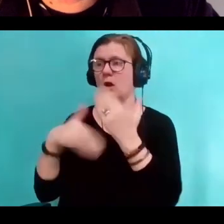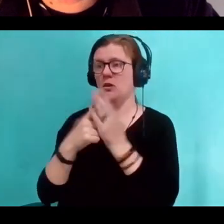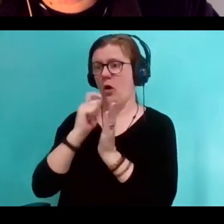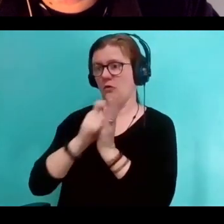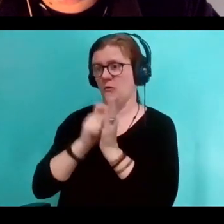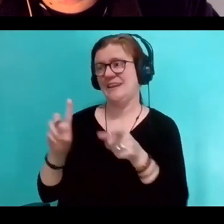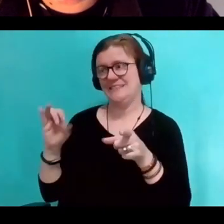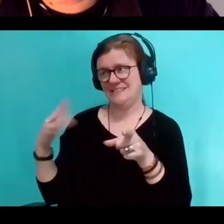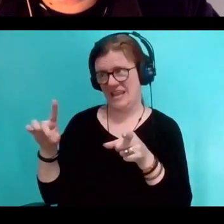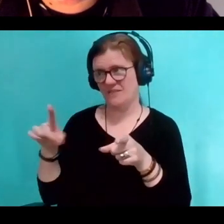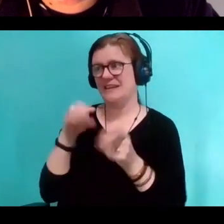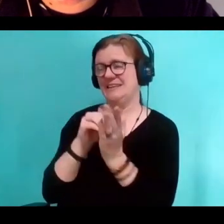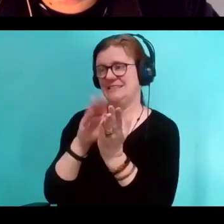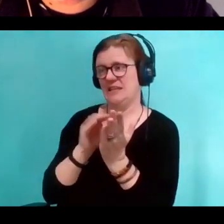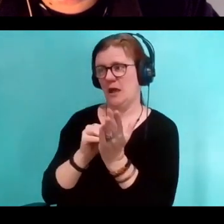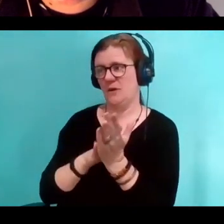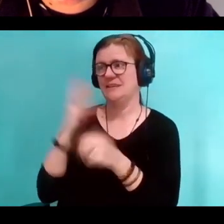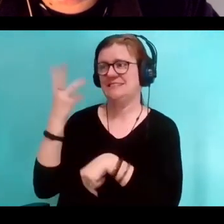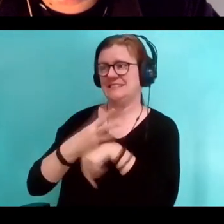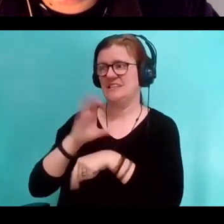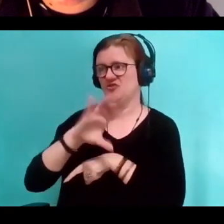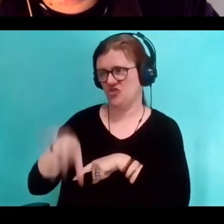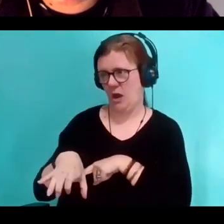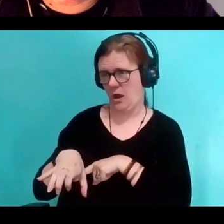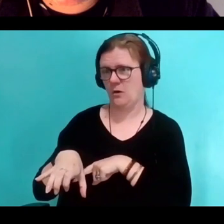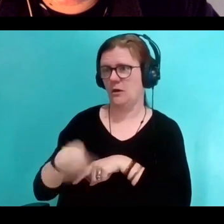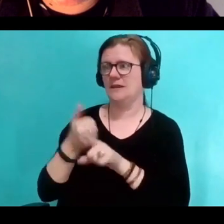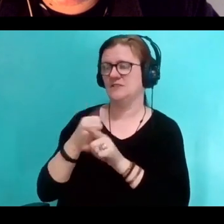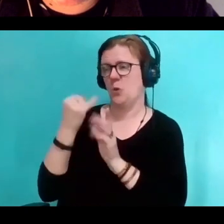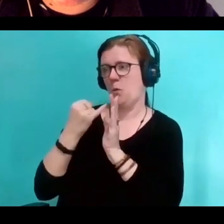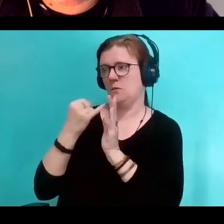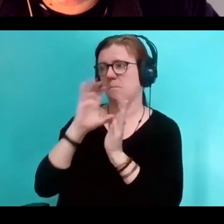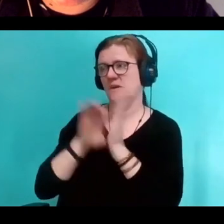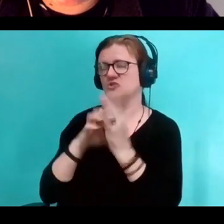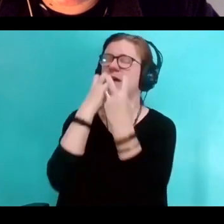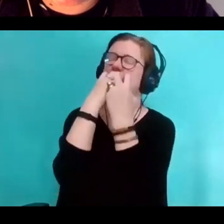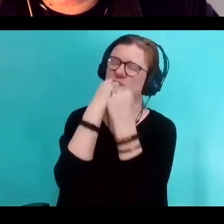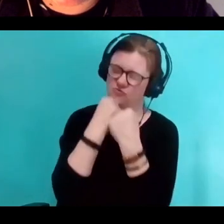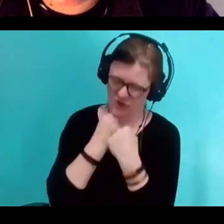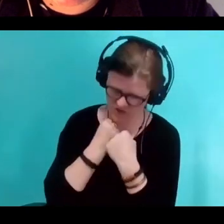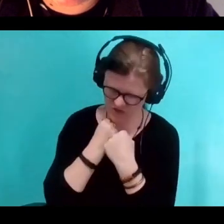He documented his last six days in Chicago on his own portrait. And I treasure it to the tiniest of bits.